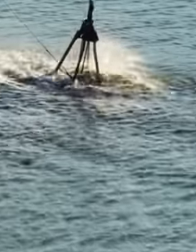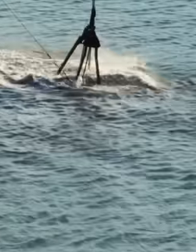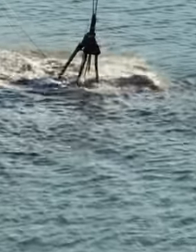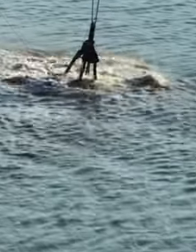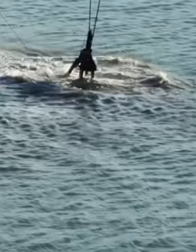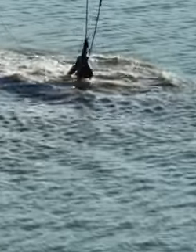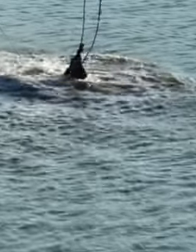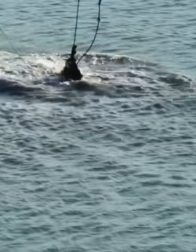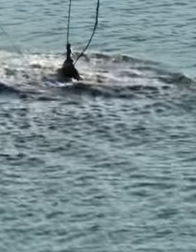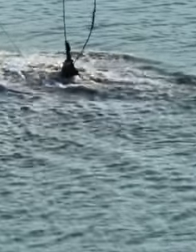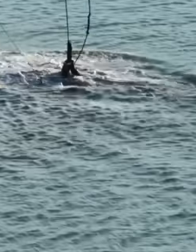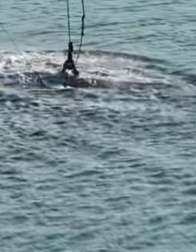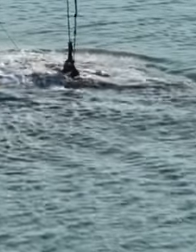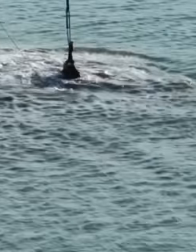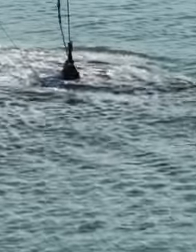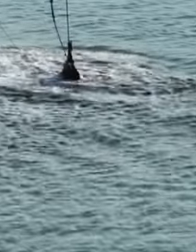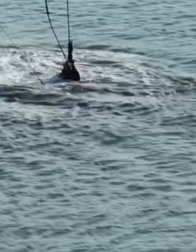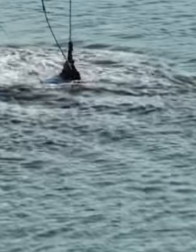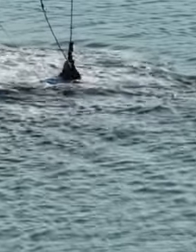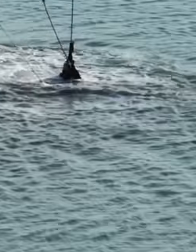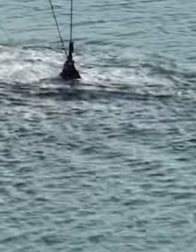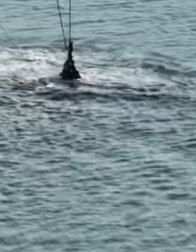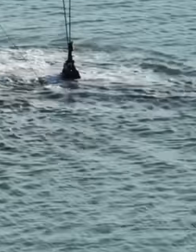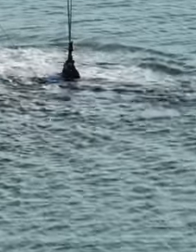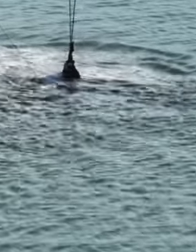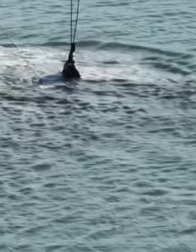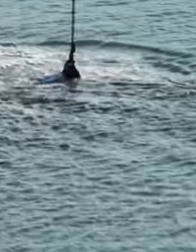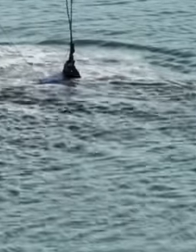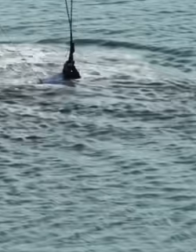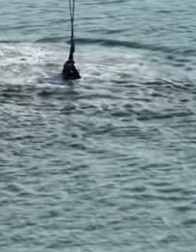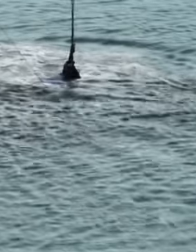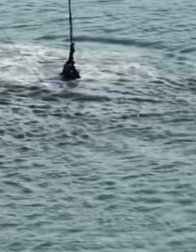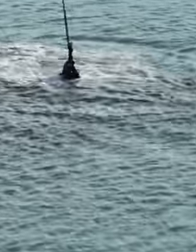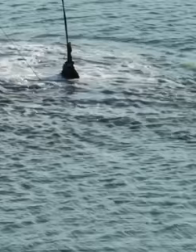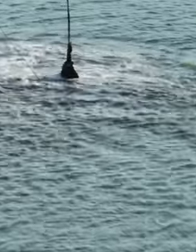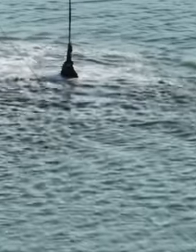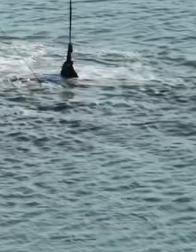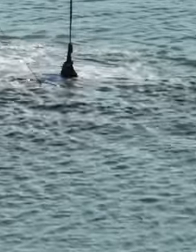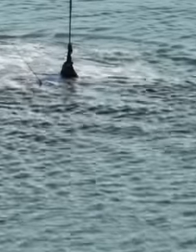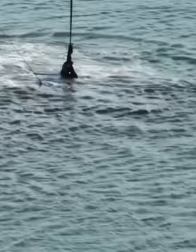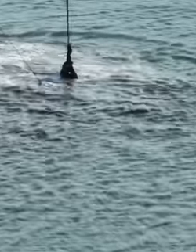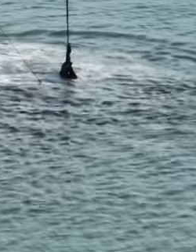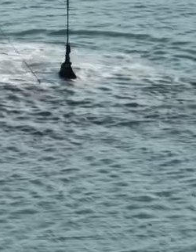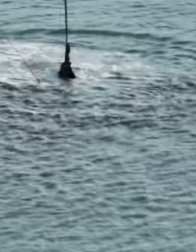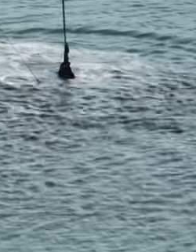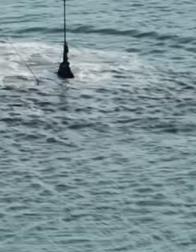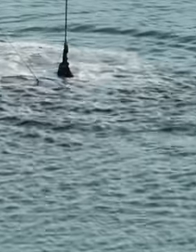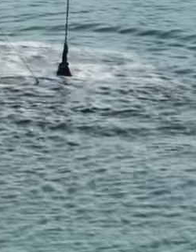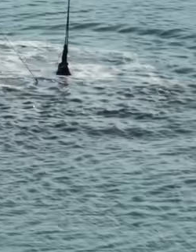the water from the cenotes emerged in these ponds and there was a great deal of evaporation. And that causes the